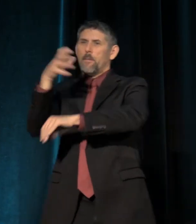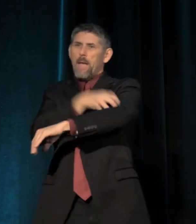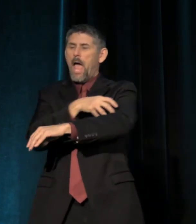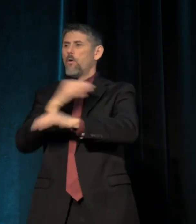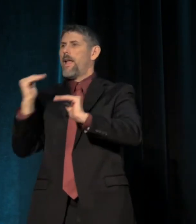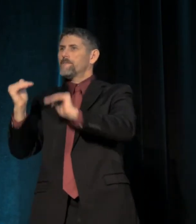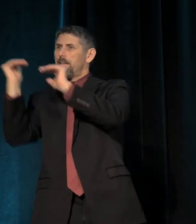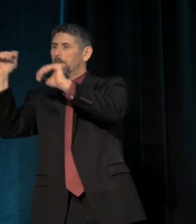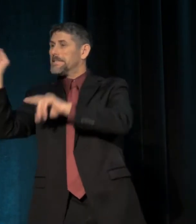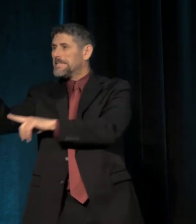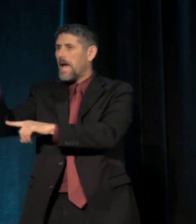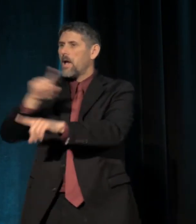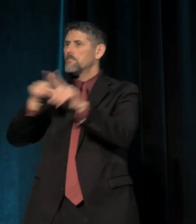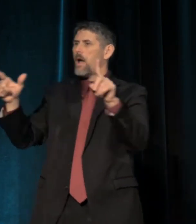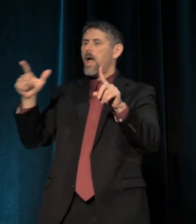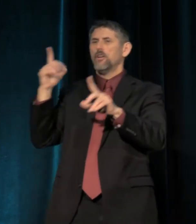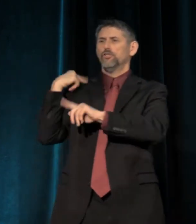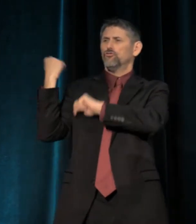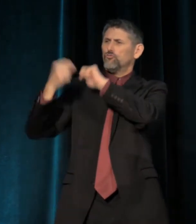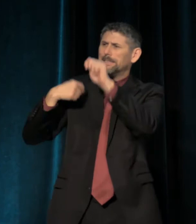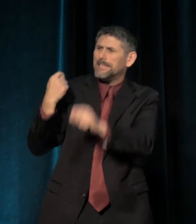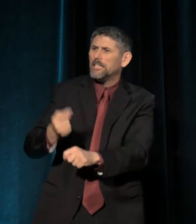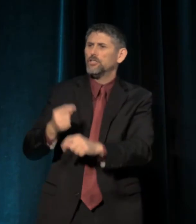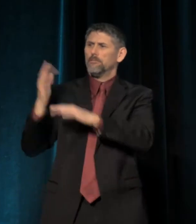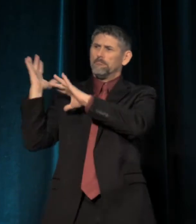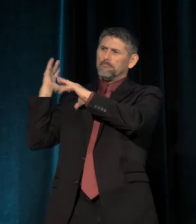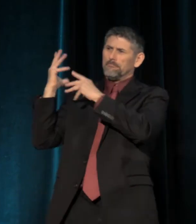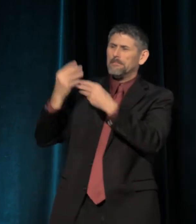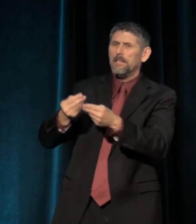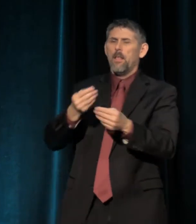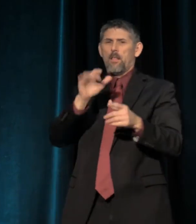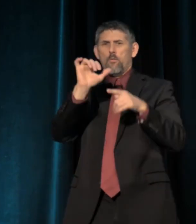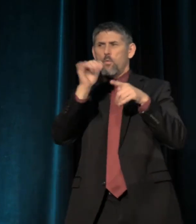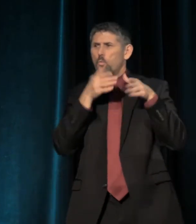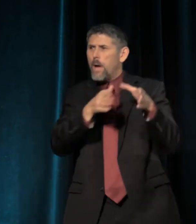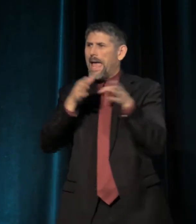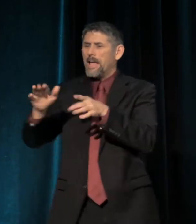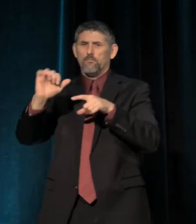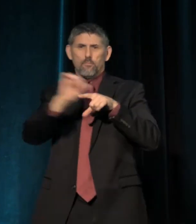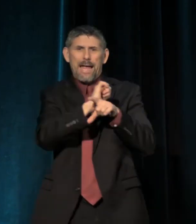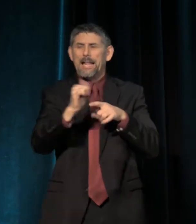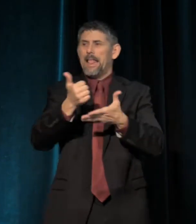but also to the traditions, and the ways, and the practices that have helped us to survive.